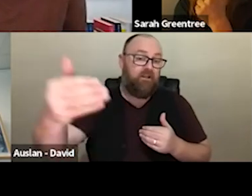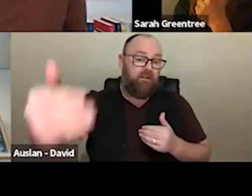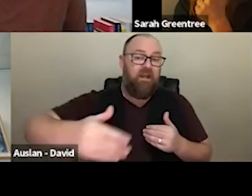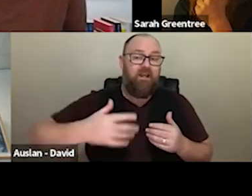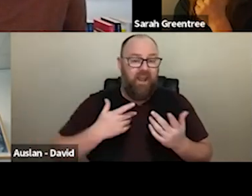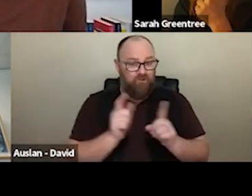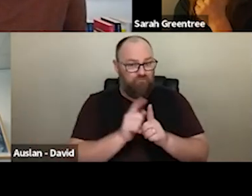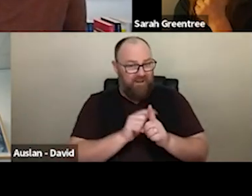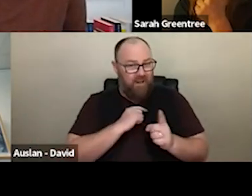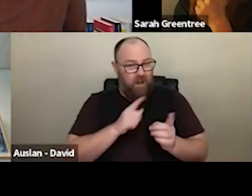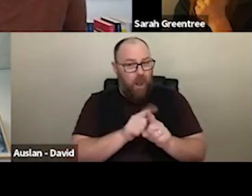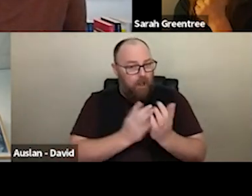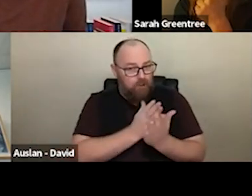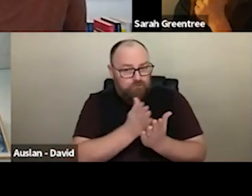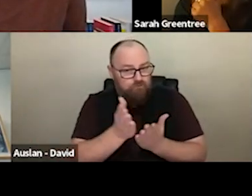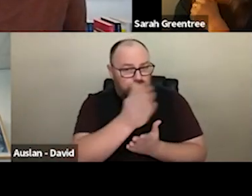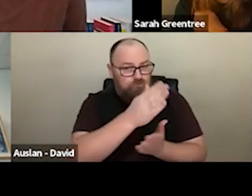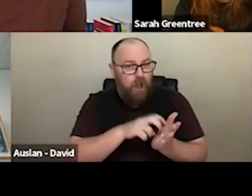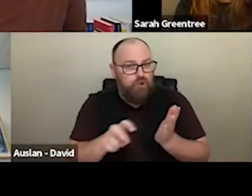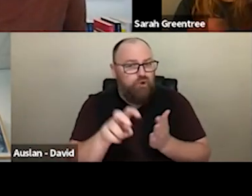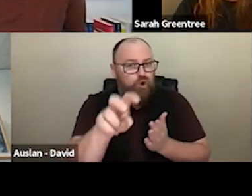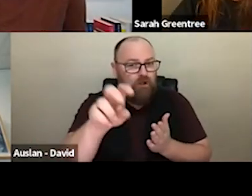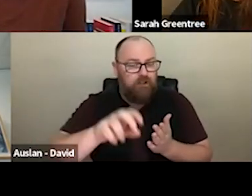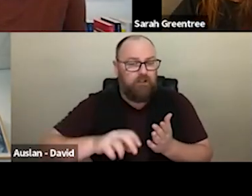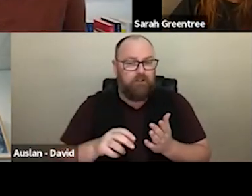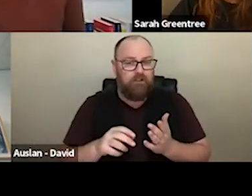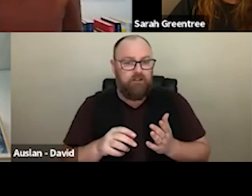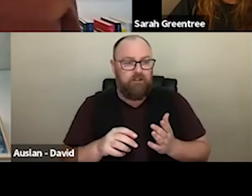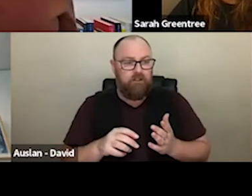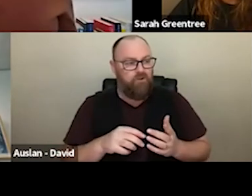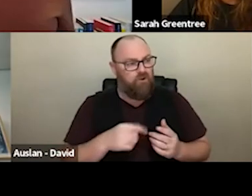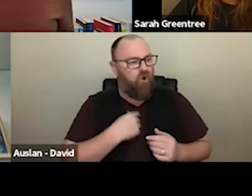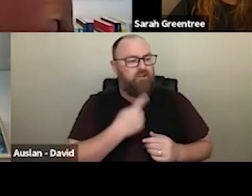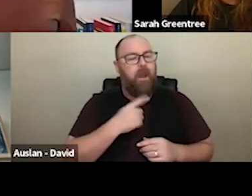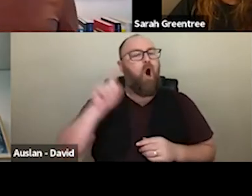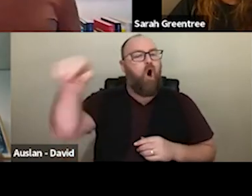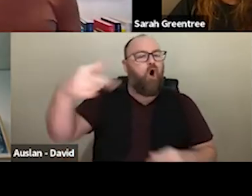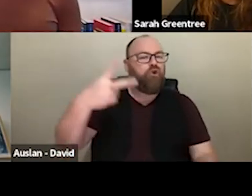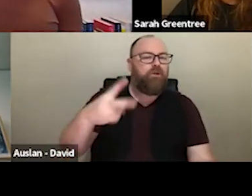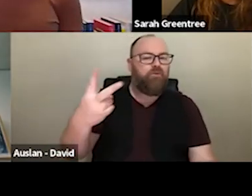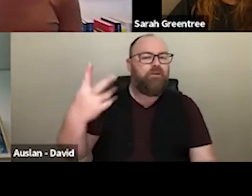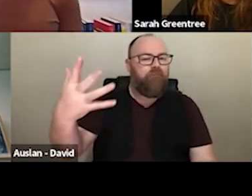Is a journey and story over those 4 years, so it's not about saying what the artistic vision is going to be in 25. So it is not about saying what the artistic is going to be in 2025, it is actually talking